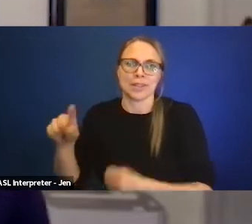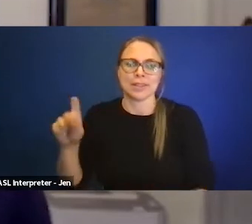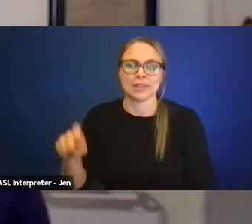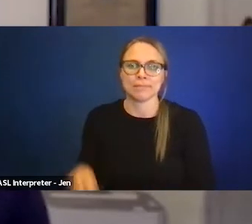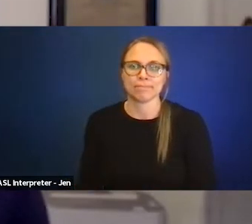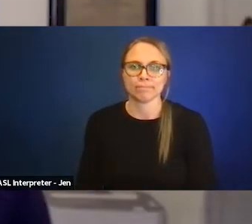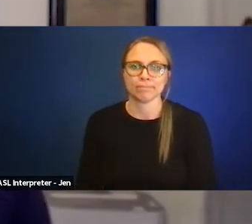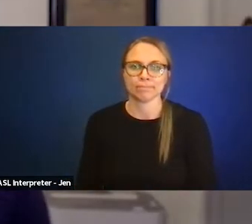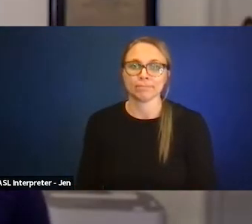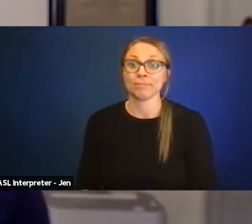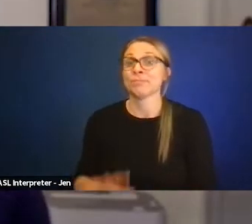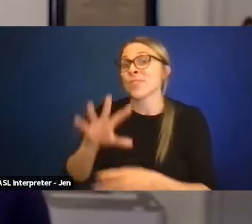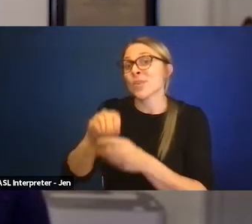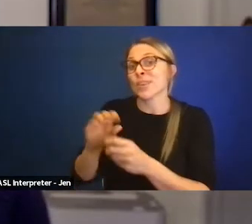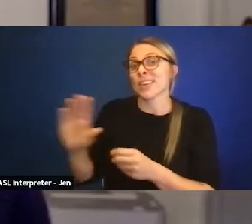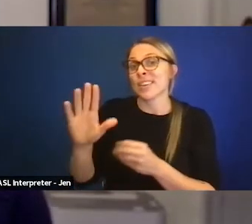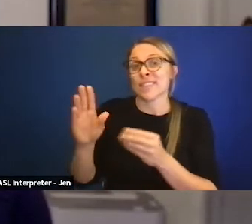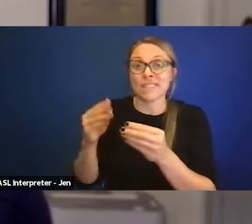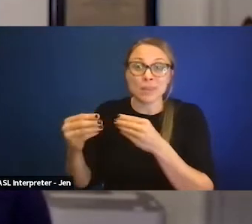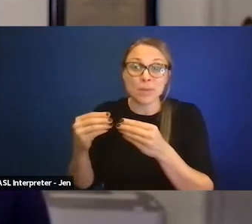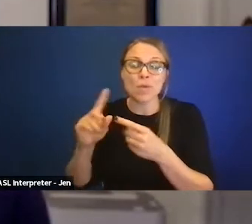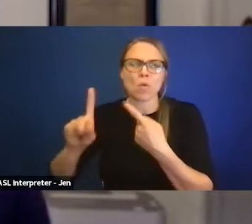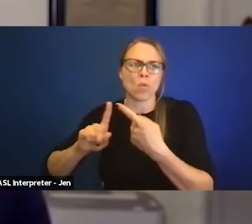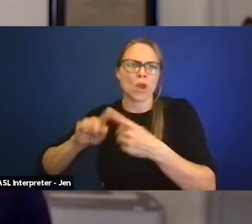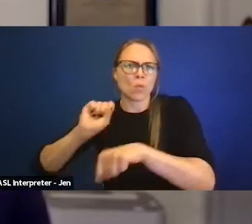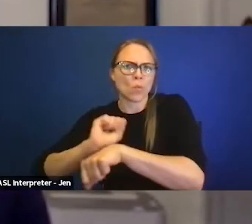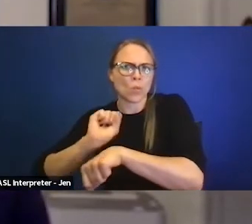including flexibility of when they're working remotely and not.